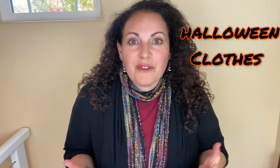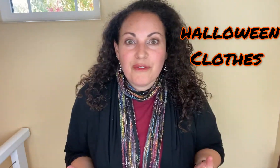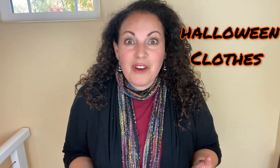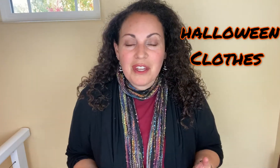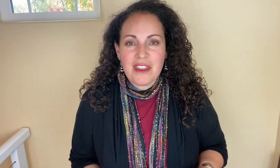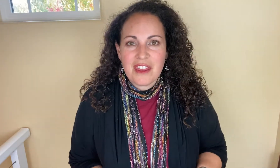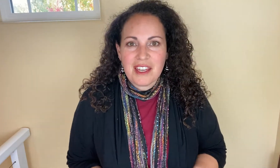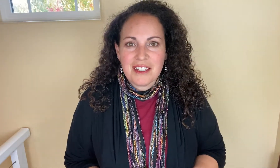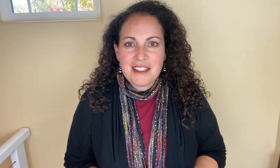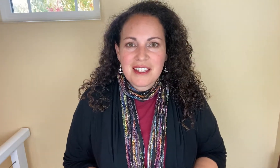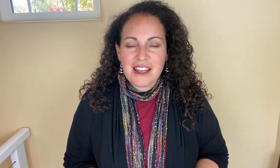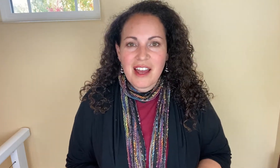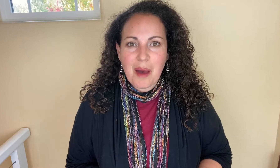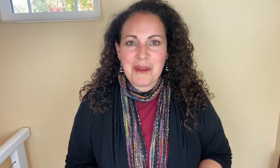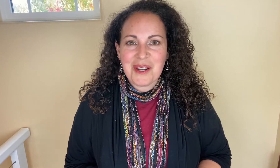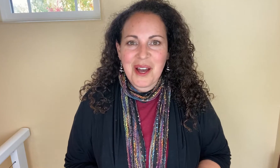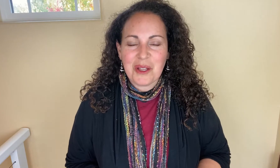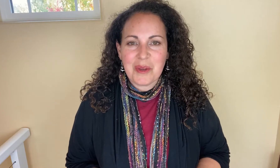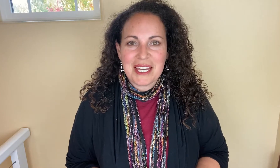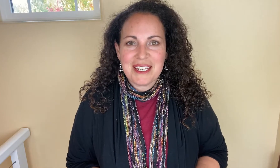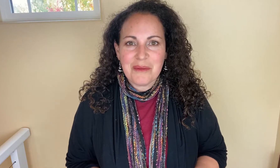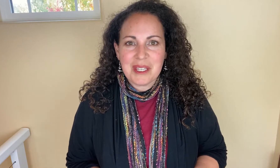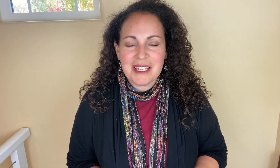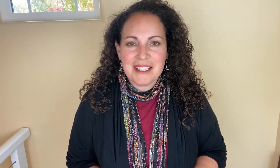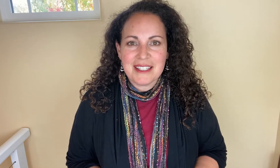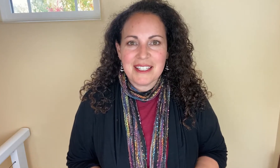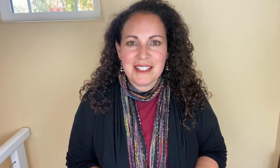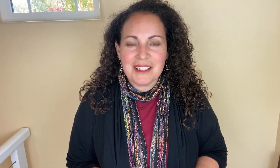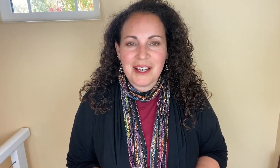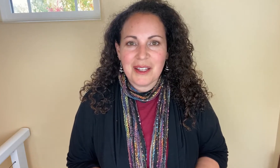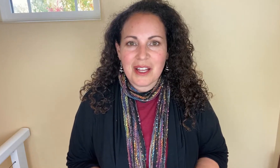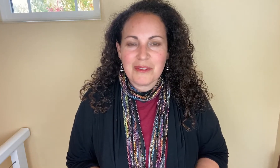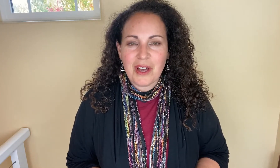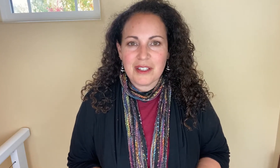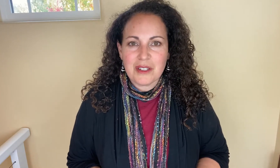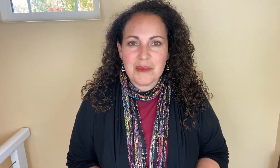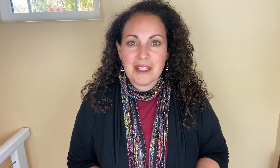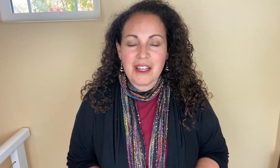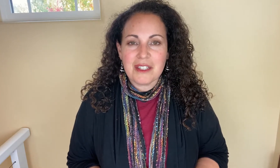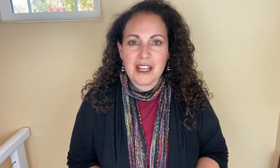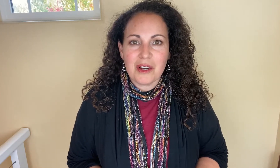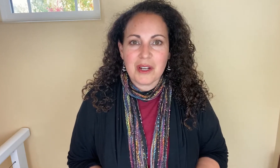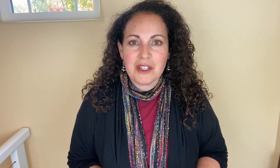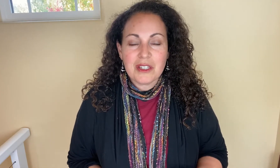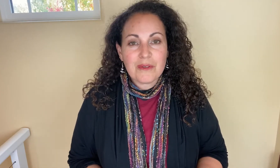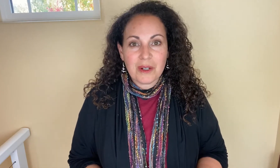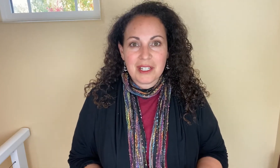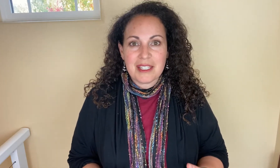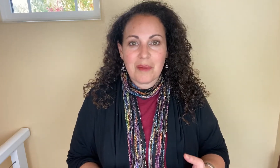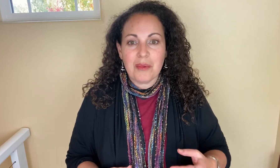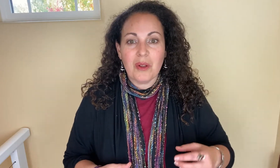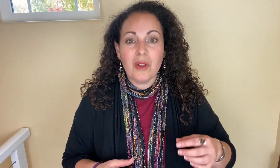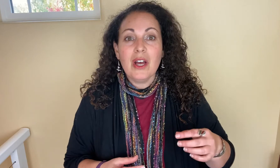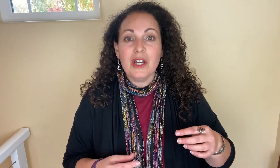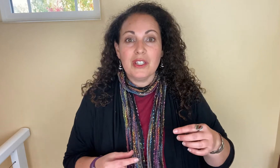Lots of fun things happen on Halloween. We see lots of costumes and lots of decorations. For example, GHOST.